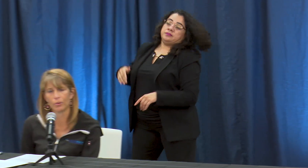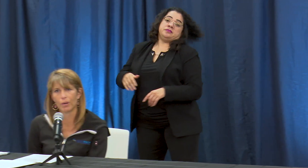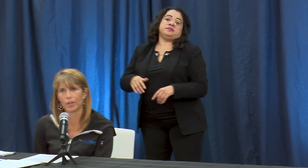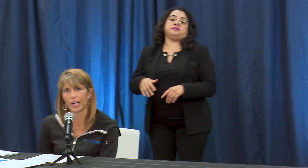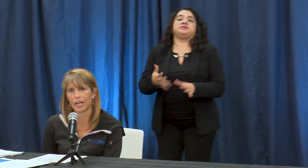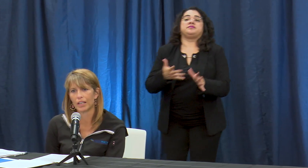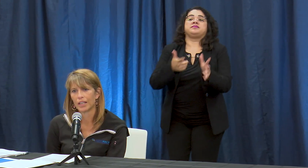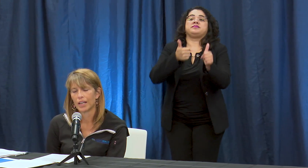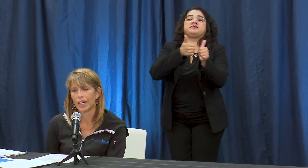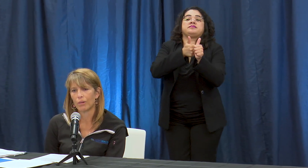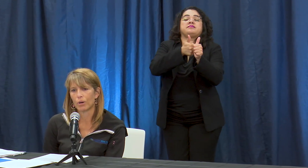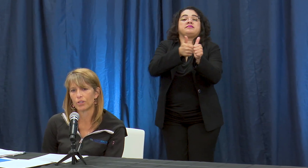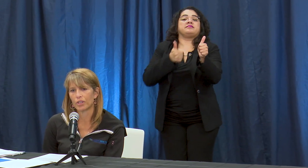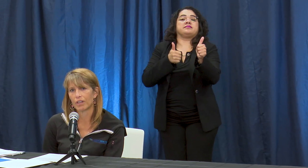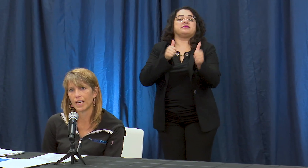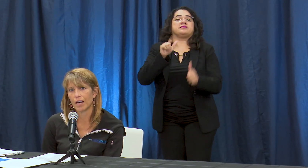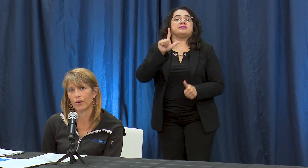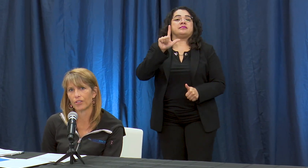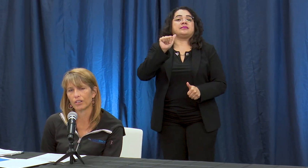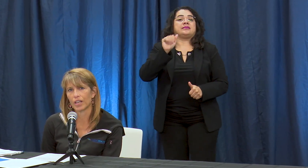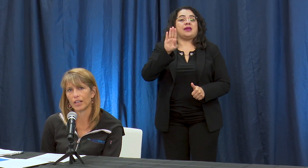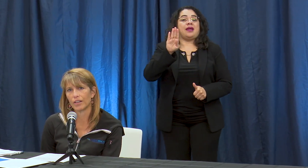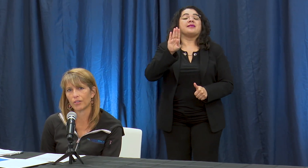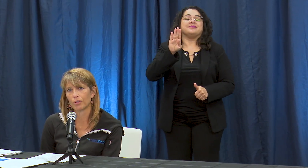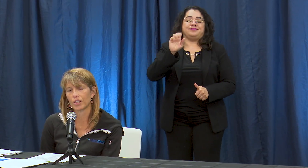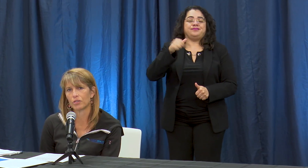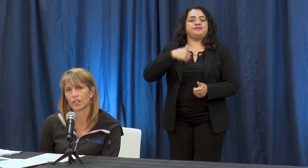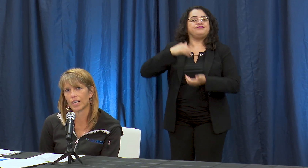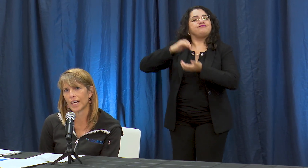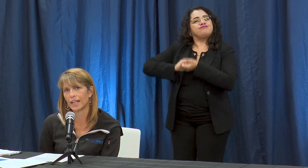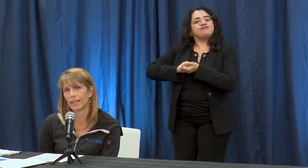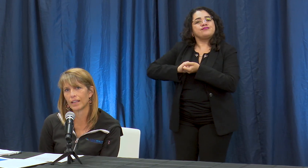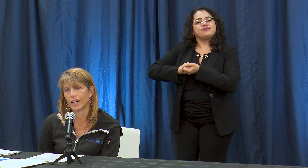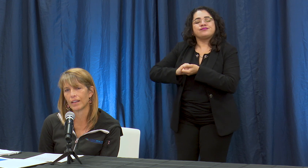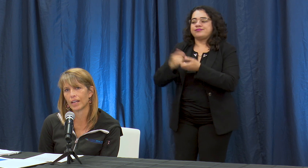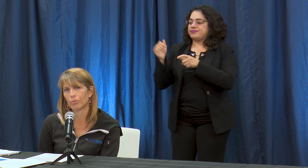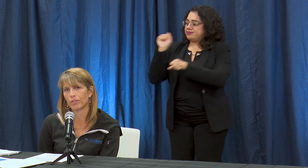what we're doing right now is working to align the number